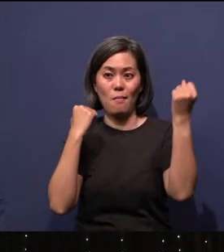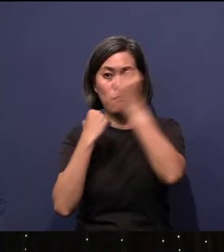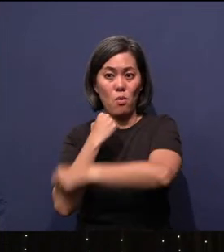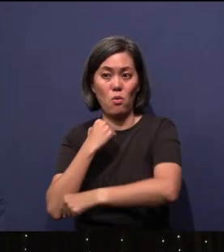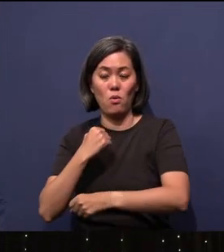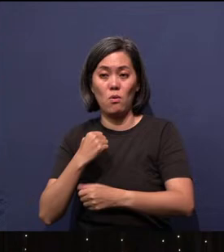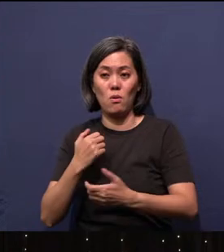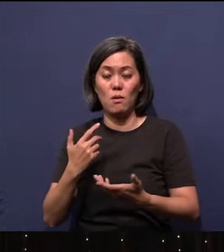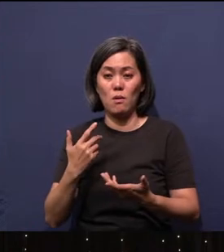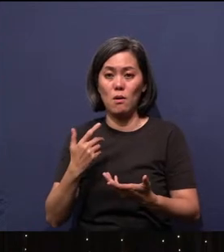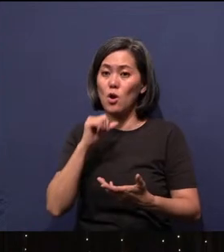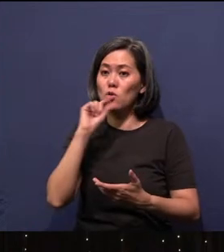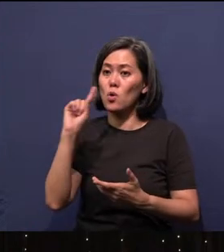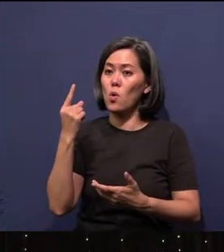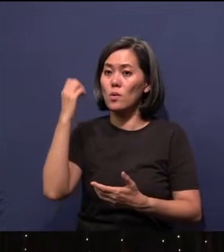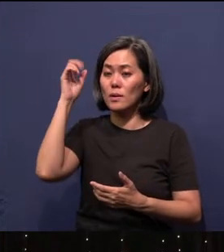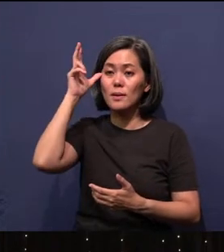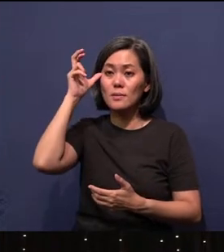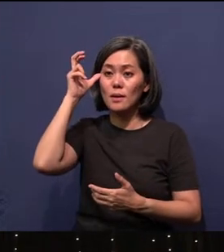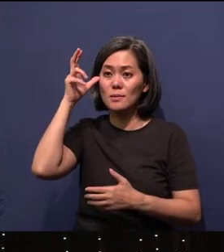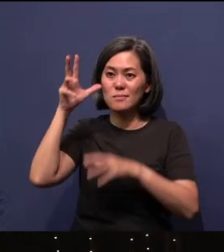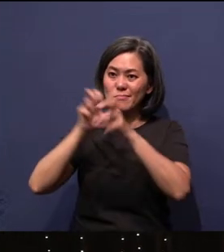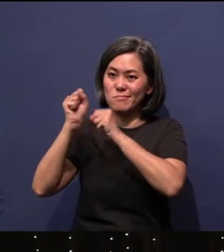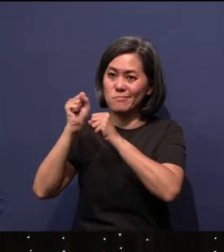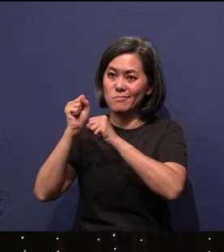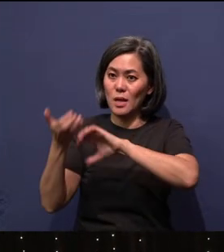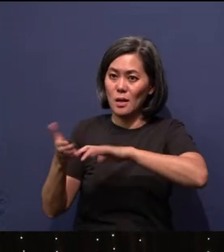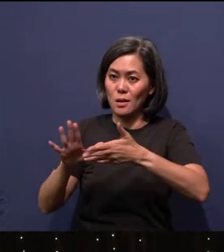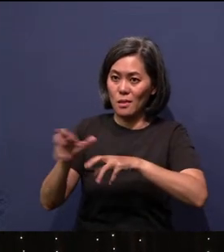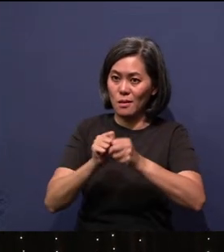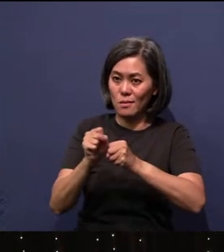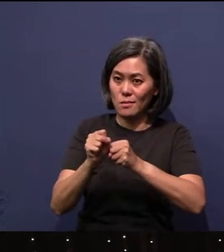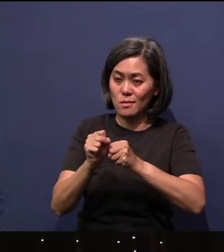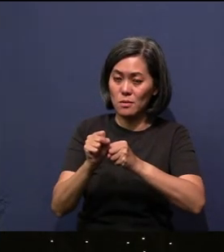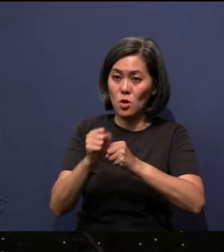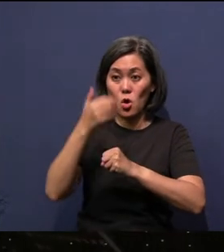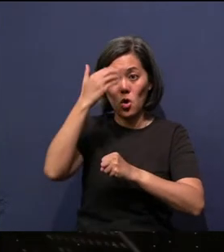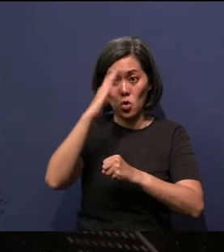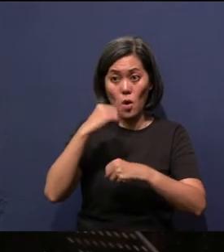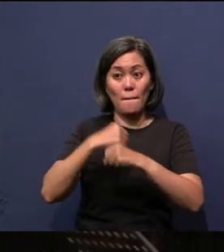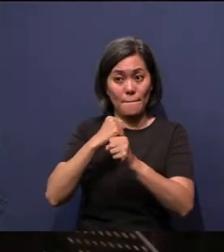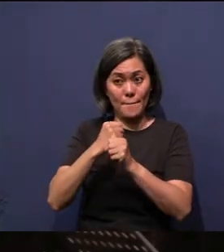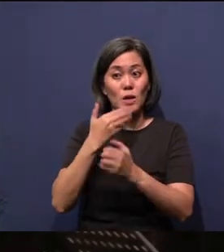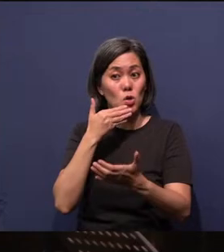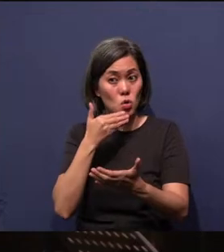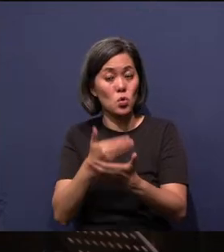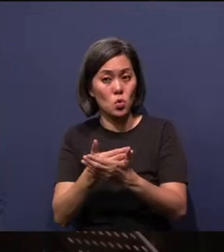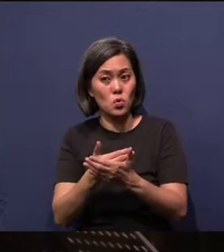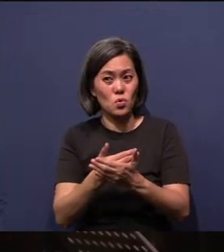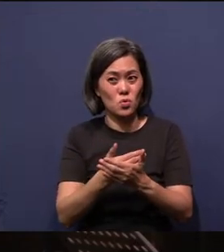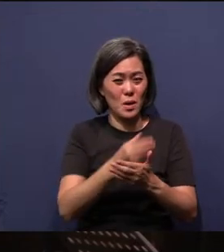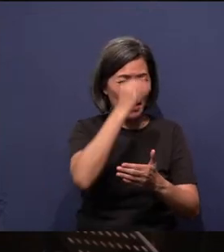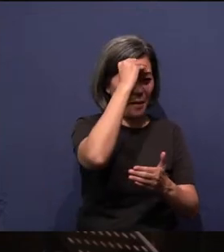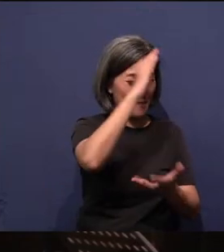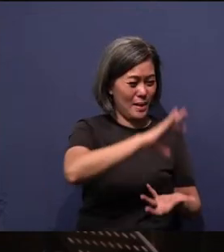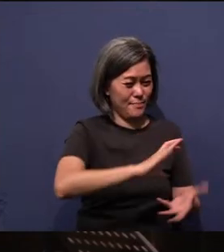only Satan is crushed, death is crushed. God made good. Man made a mess. God says,